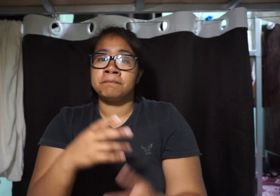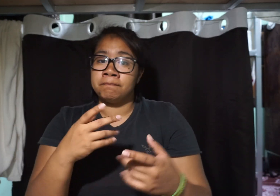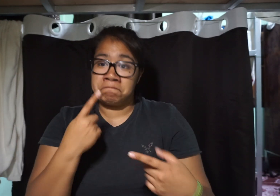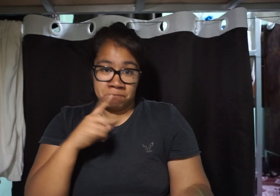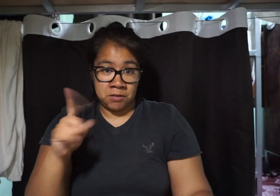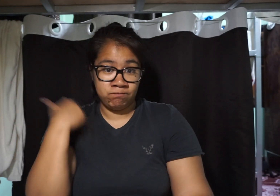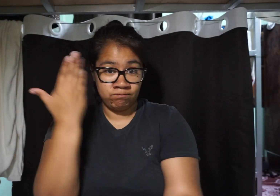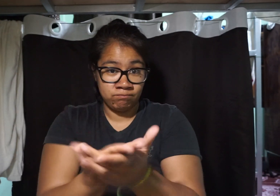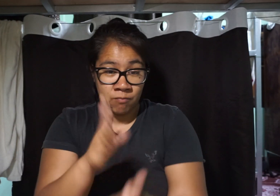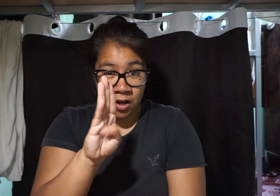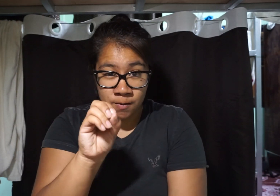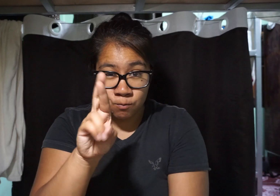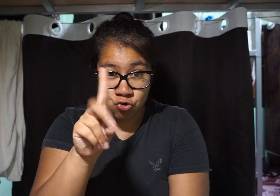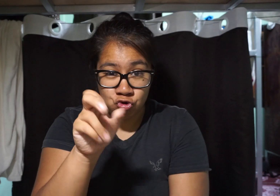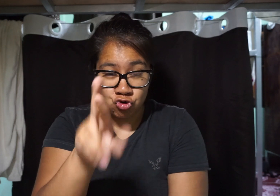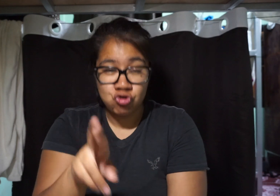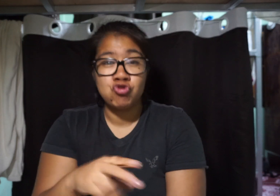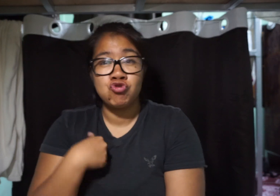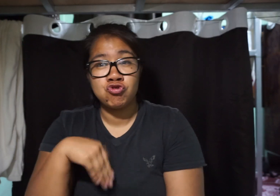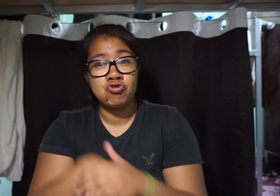So when I finally arrived at the border